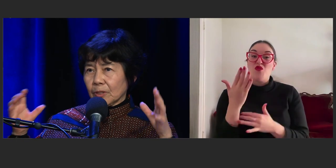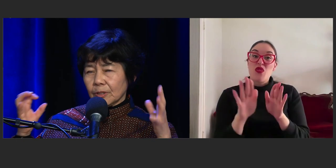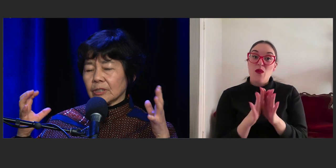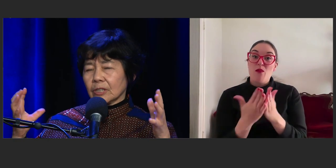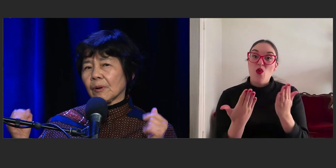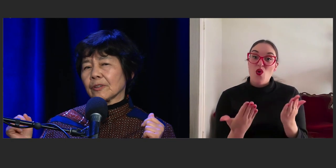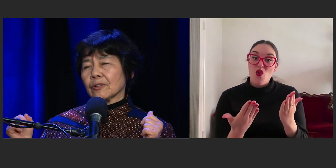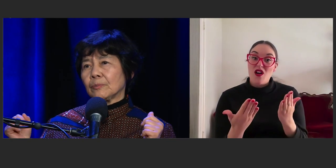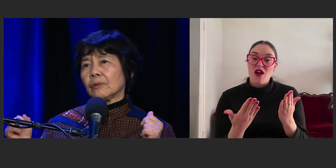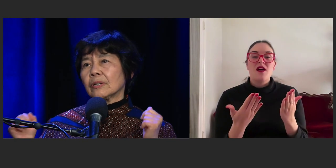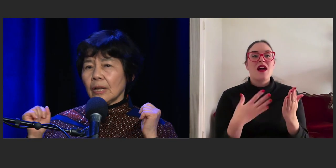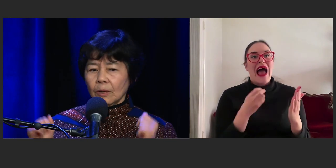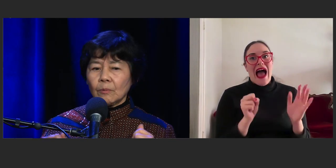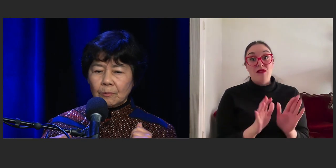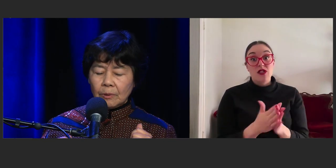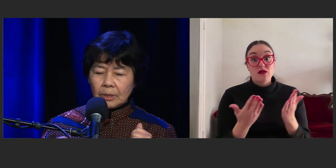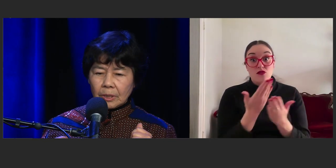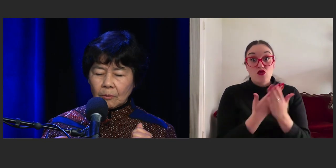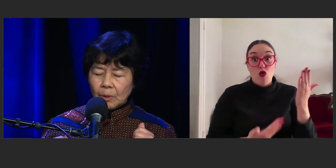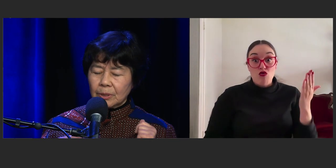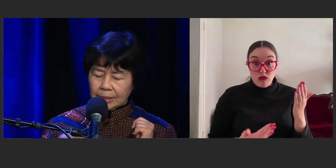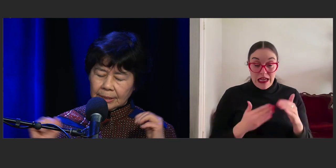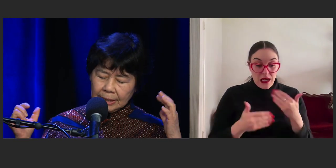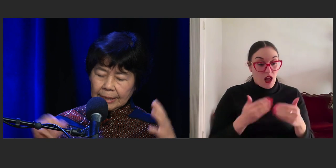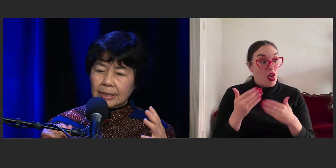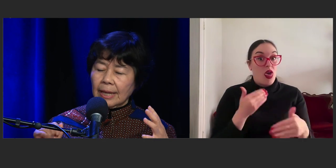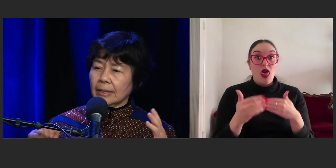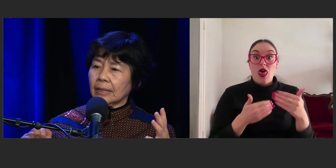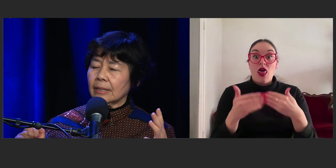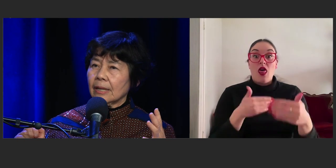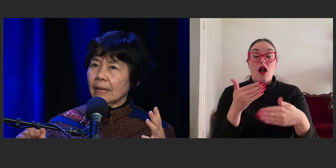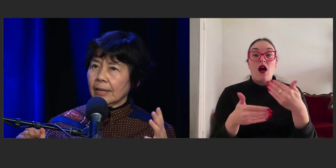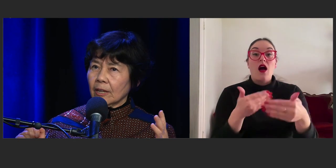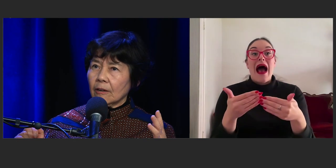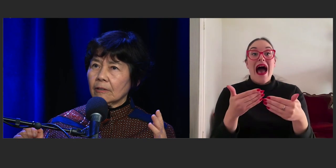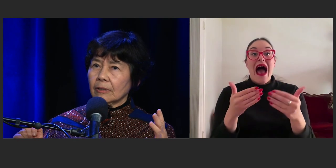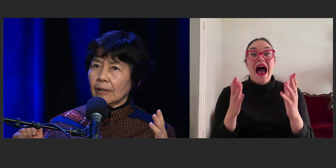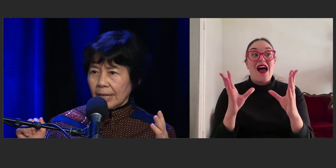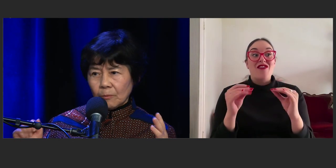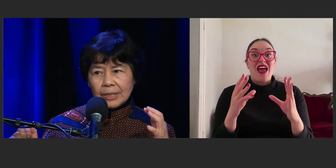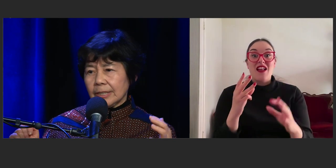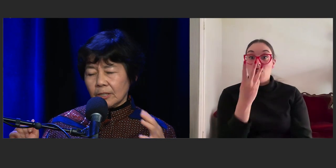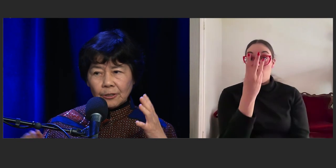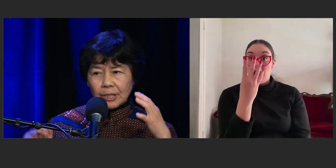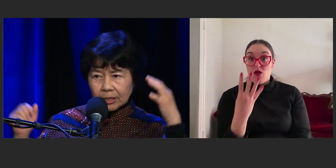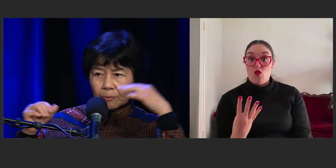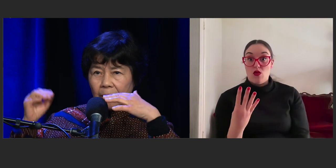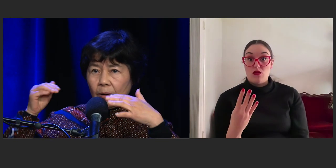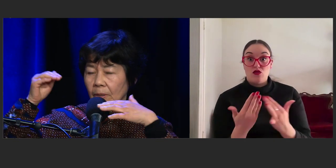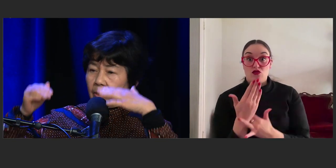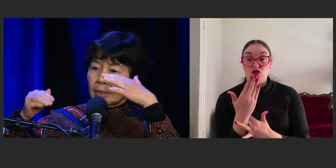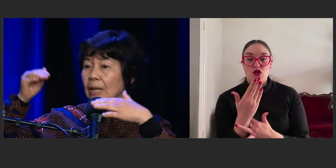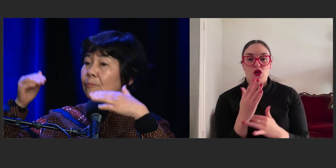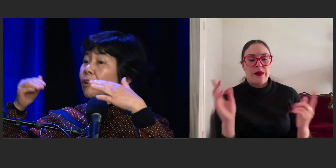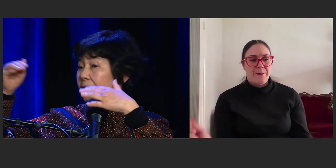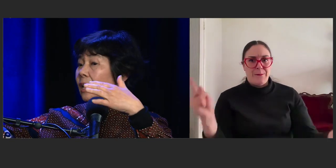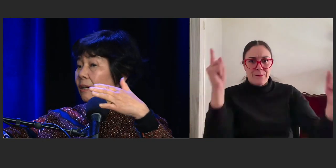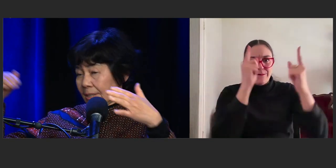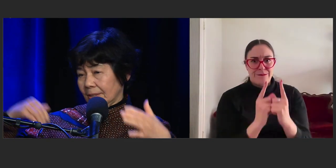But three quarters of the way through the book, we would get together and go, "Okay, we need to do this from now on" and plot it out.